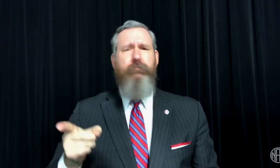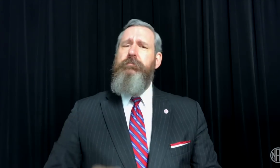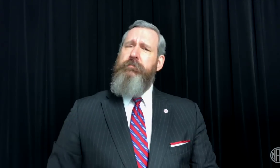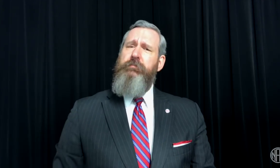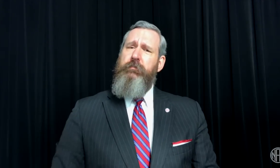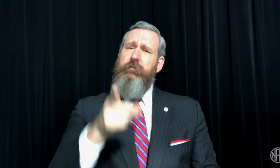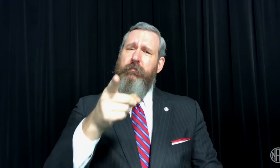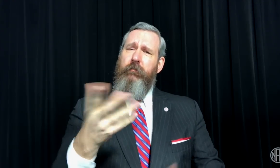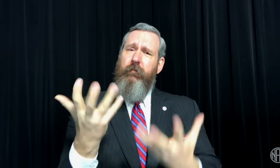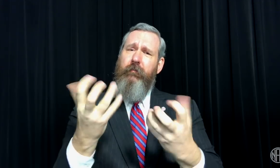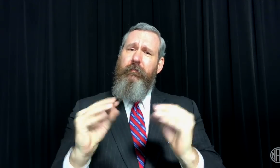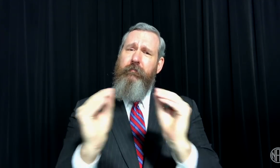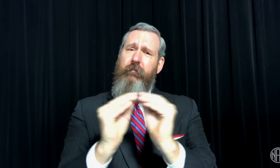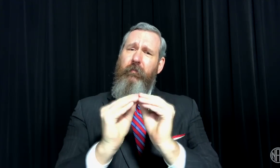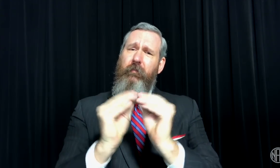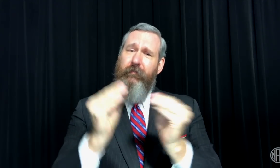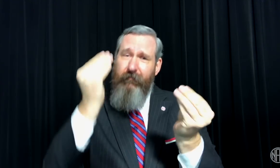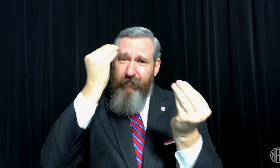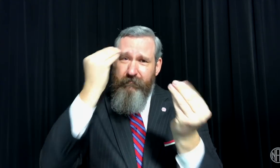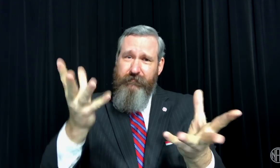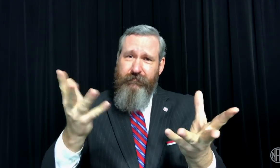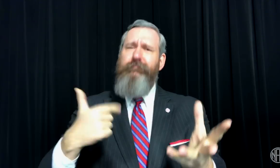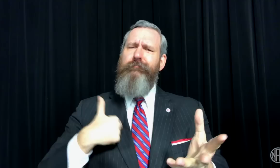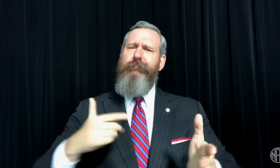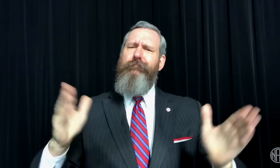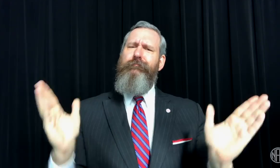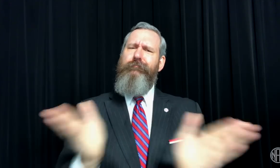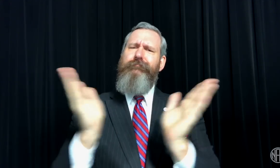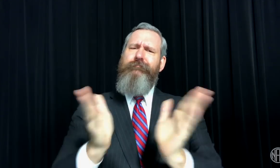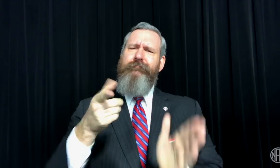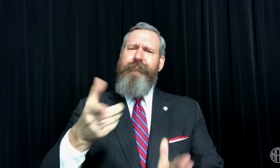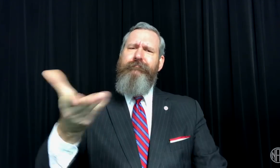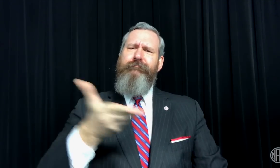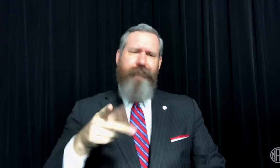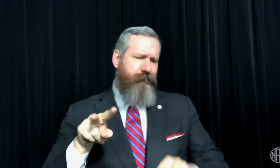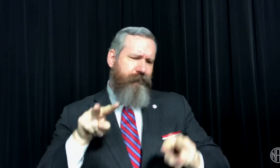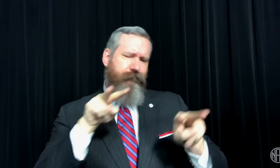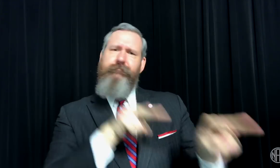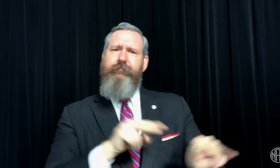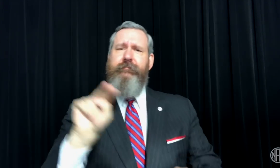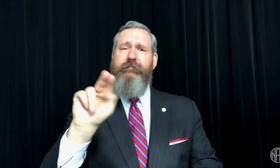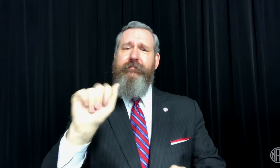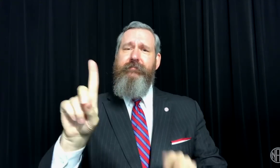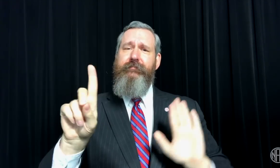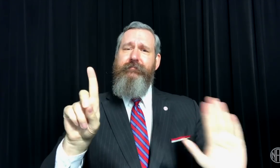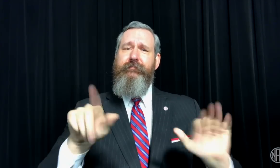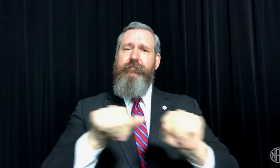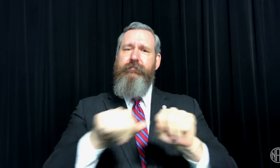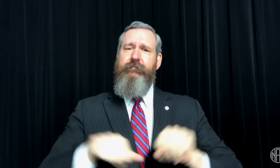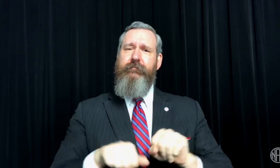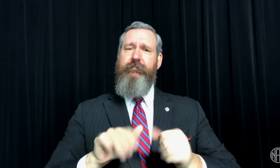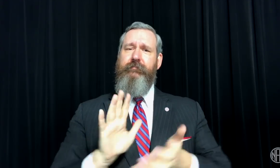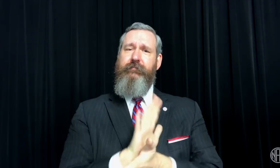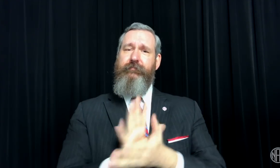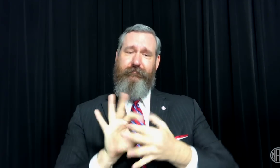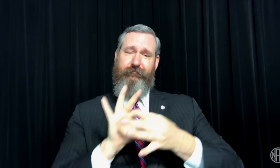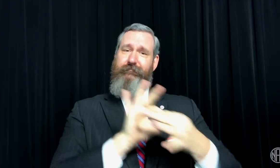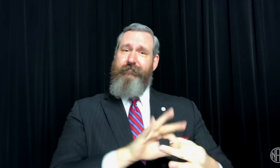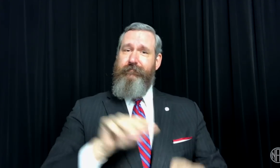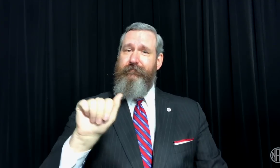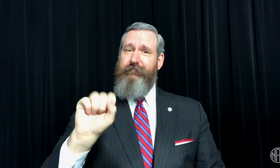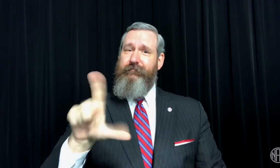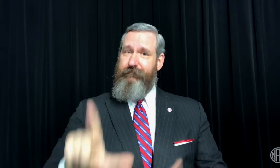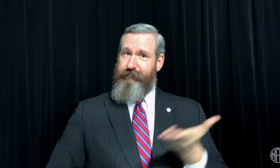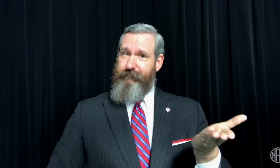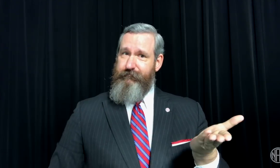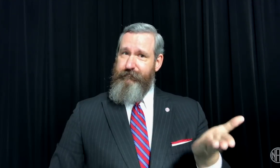For additional framing and references, please see the NAD’s position statement on ASL.